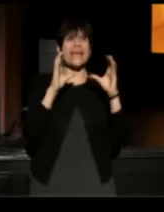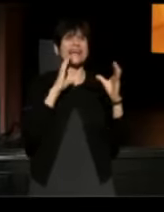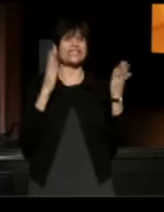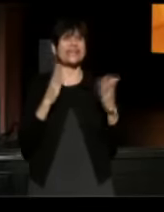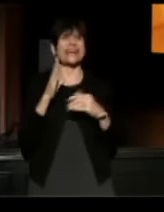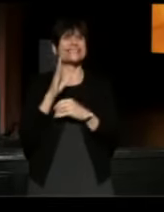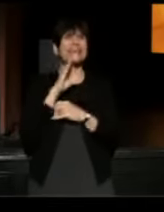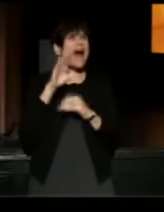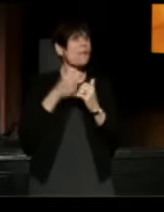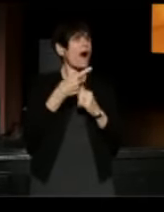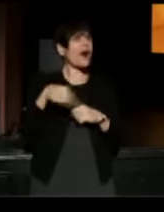how are y'all? (chuckles)